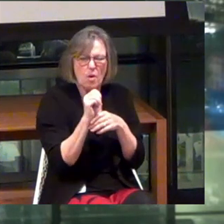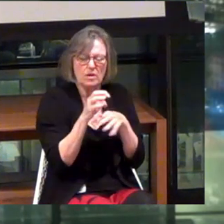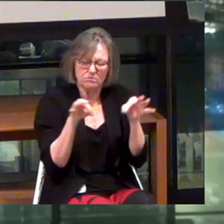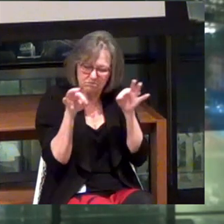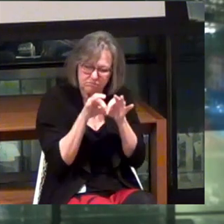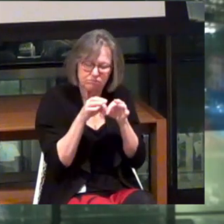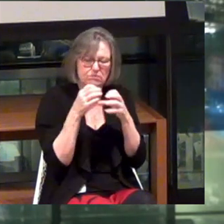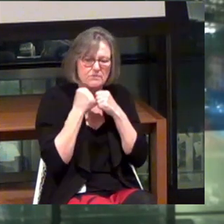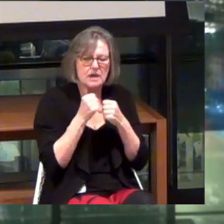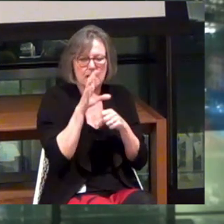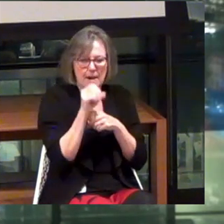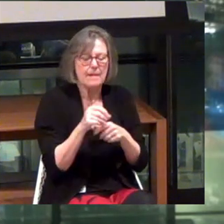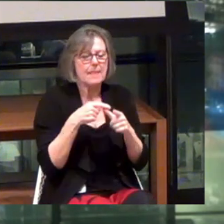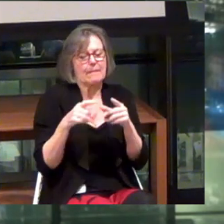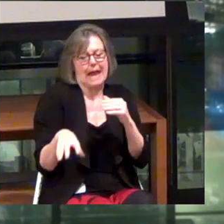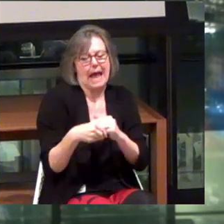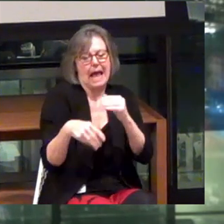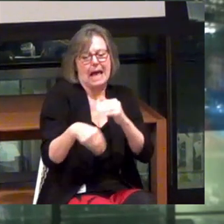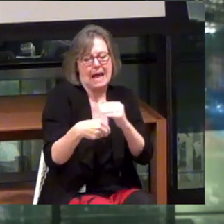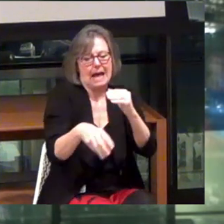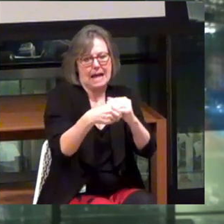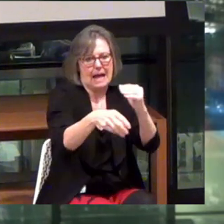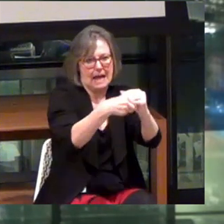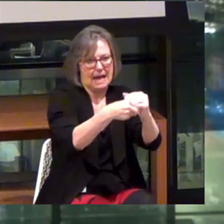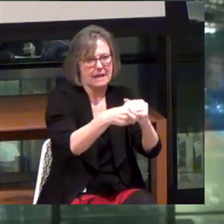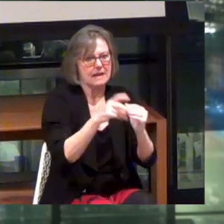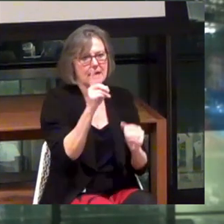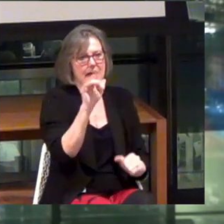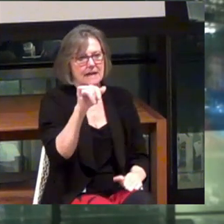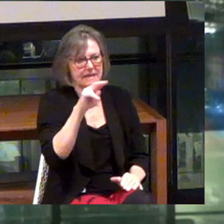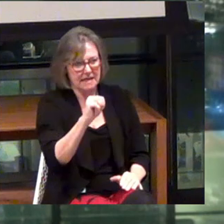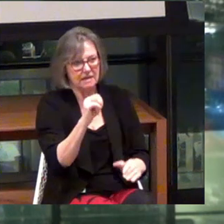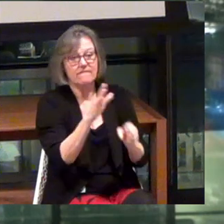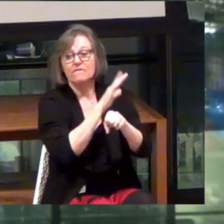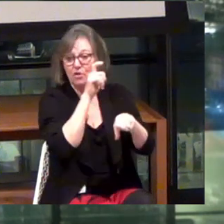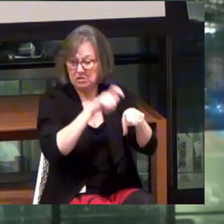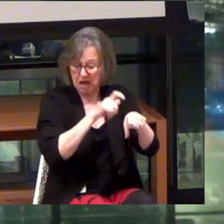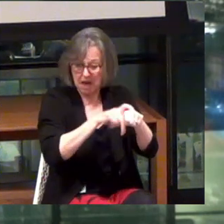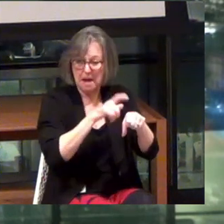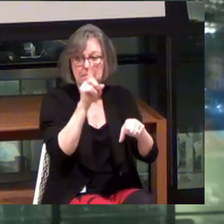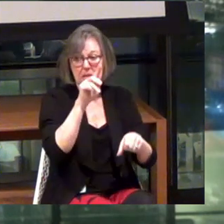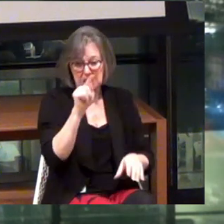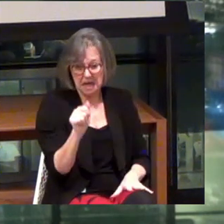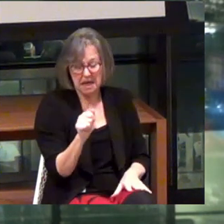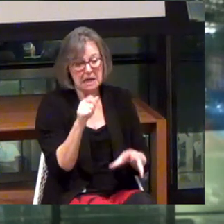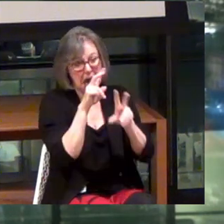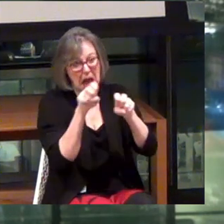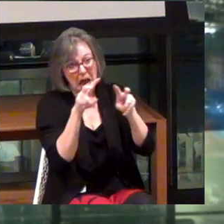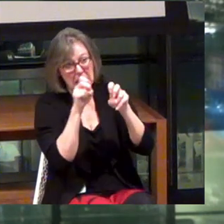And then we just add as we go. But Dylan is our full-time data analyst co-op.